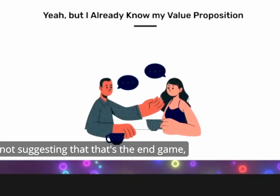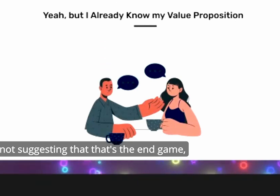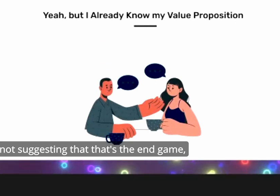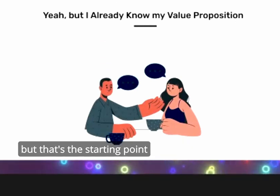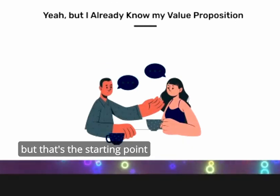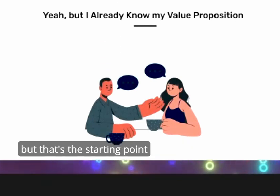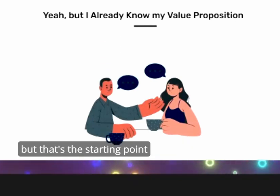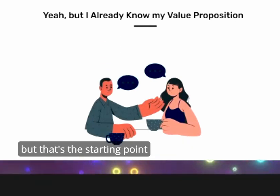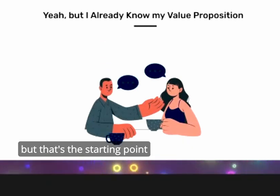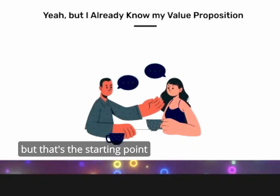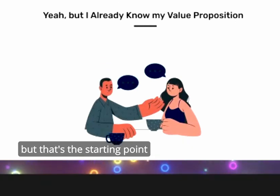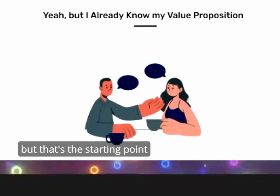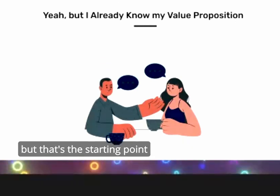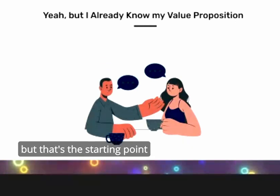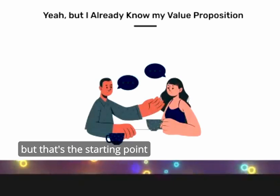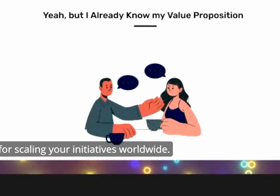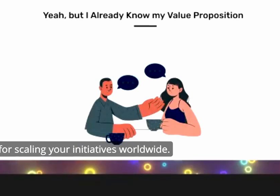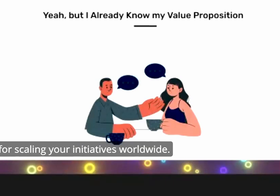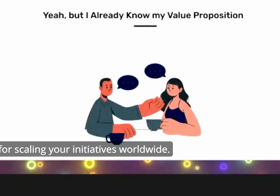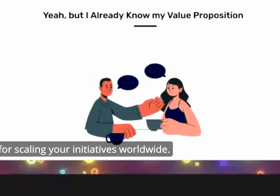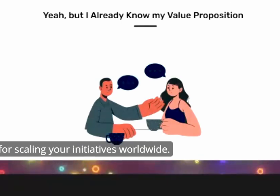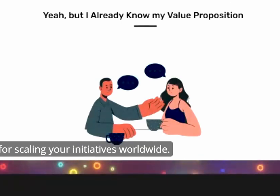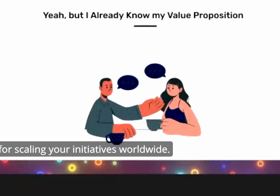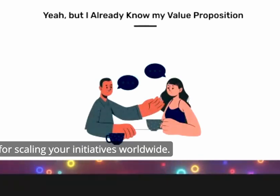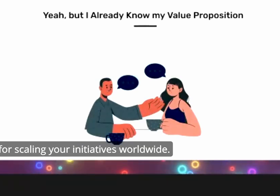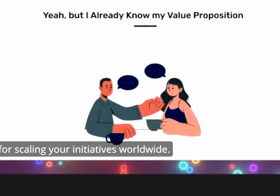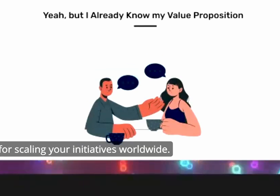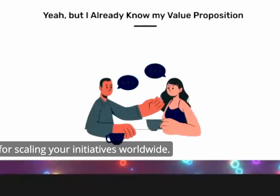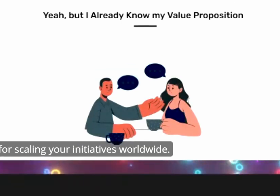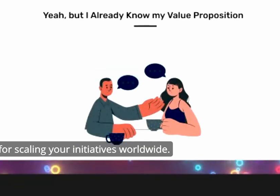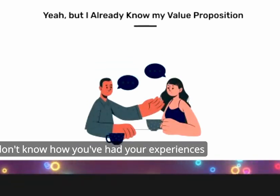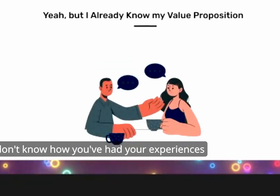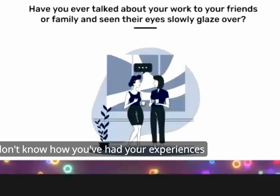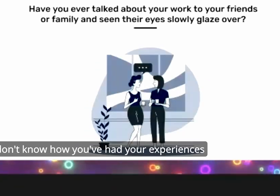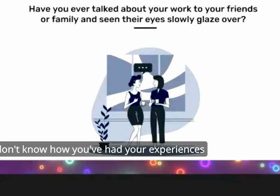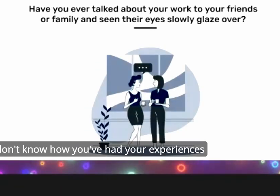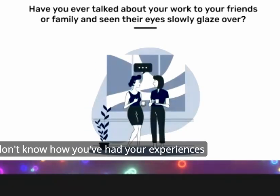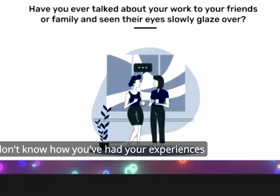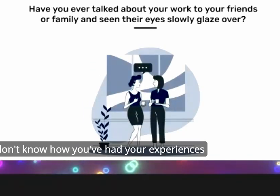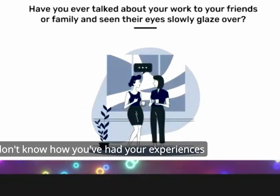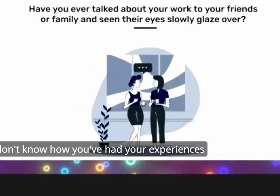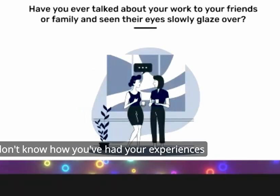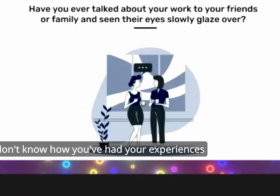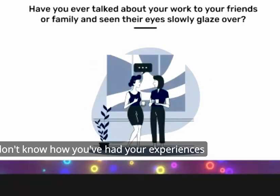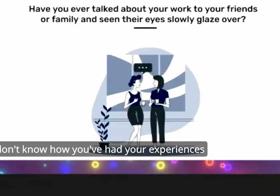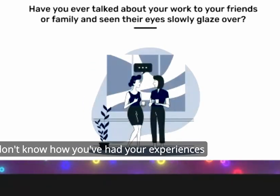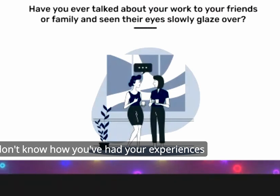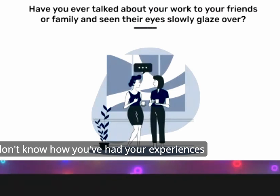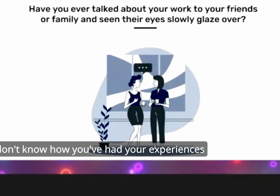game but that's the starting point for scaling your initiatives worldwide now I don't know how